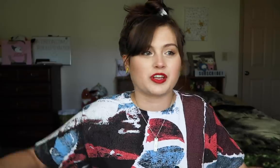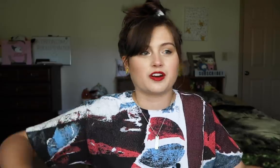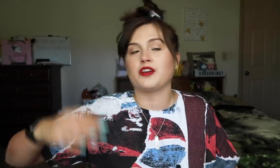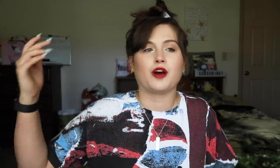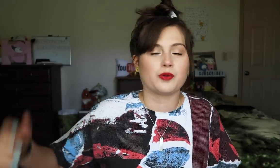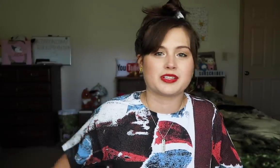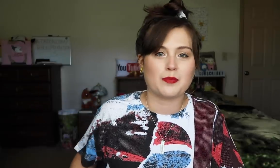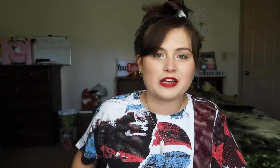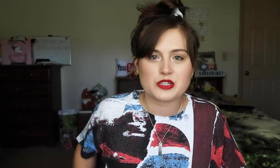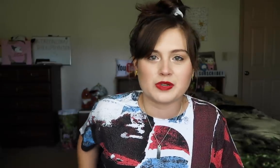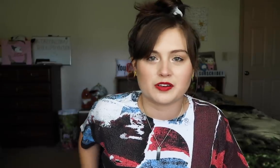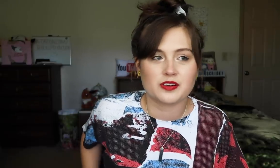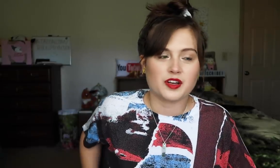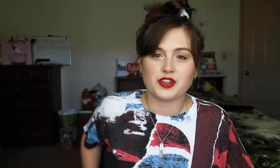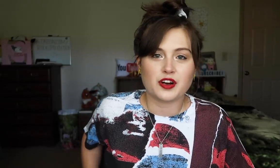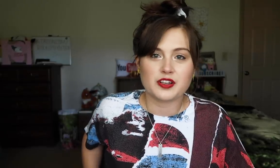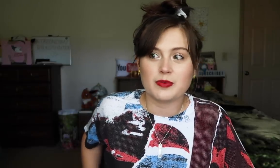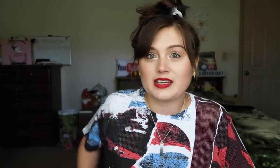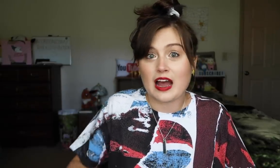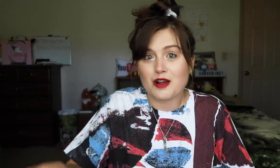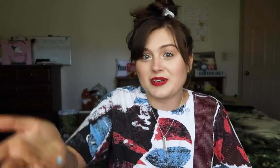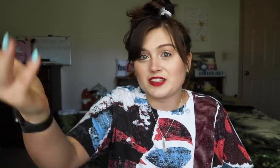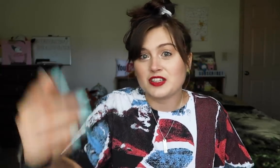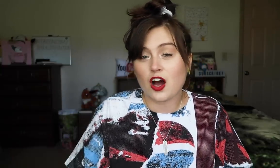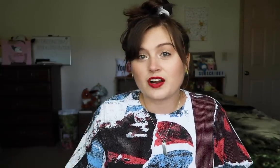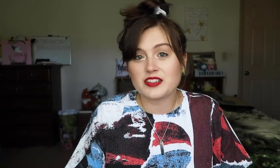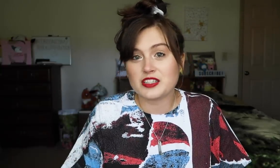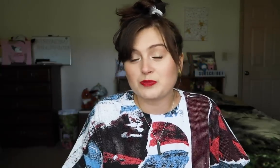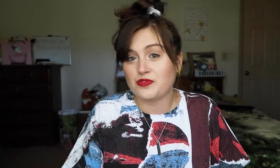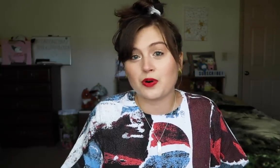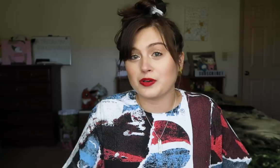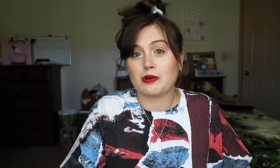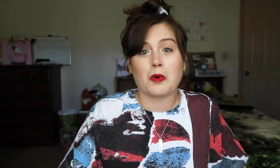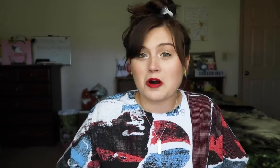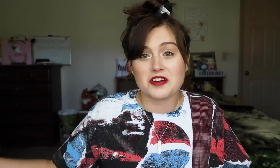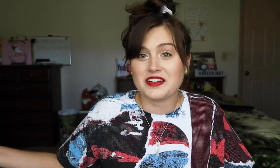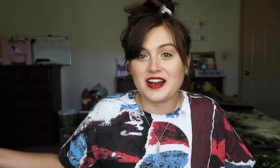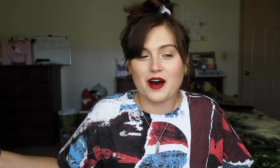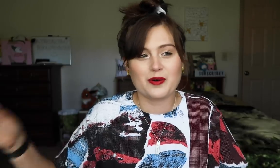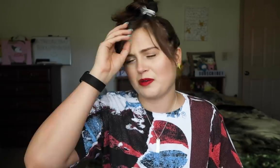If they're the same age as me or if they're younger than me, "Yeah, I've been talking since before you were born, you know?".